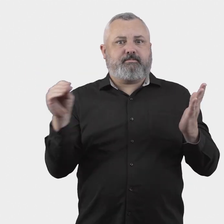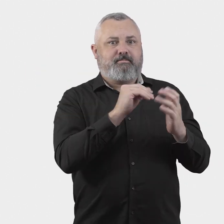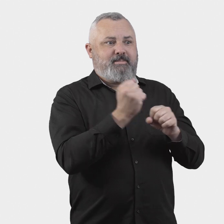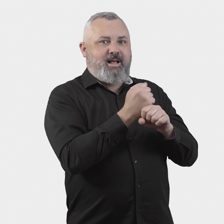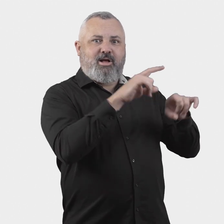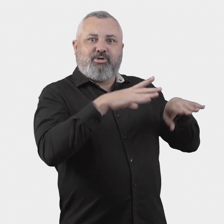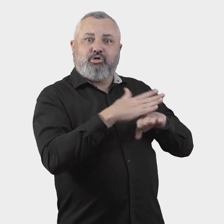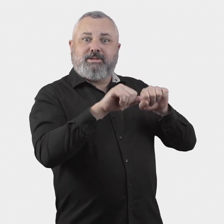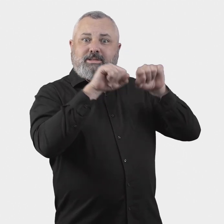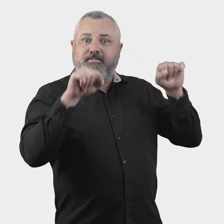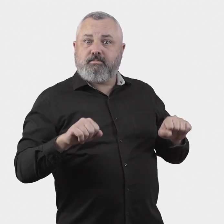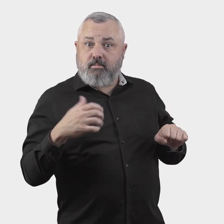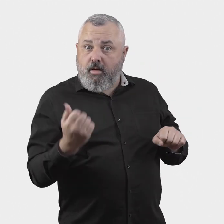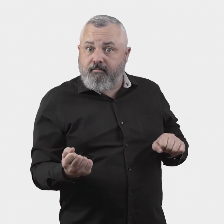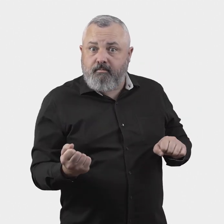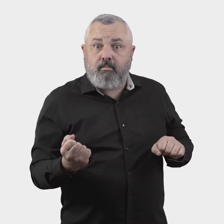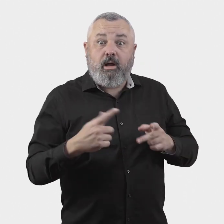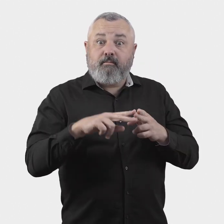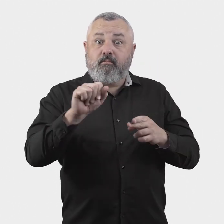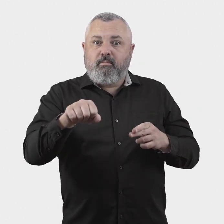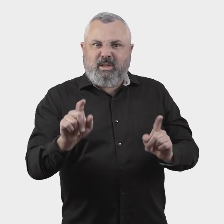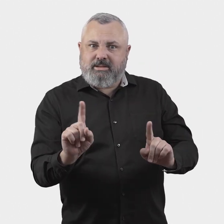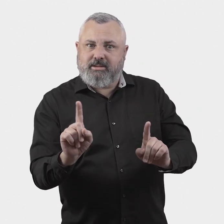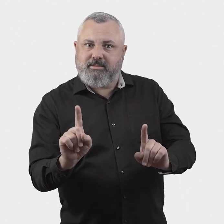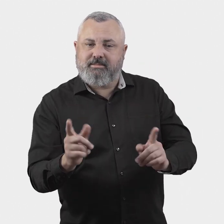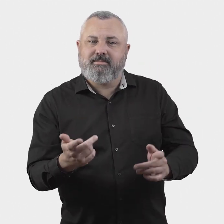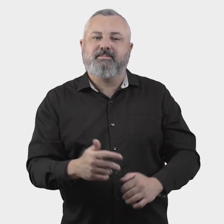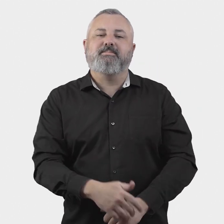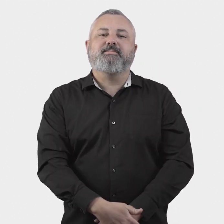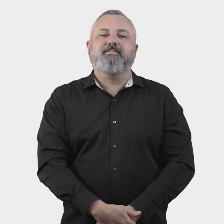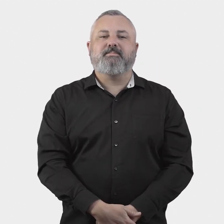should be considered in the design of the Aviation Industry Ombuds Scheme?